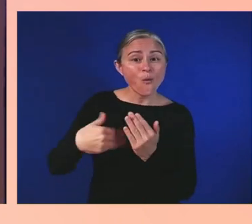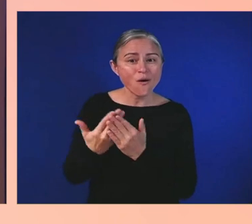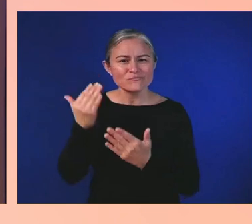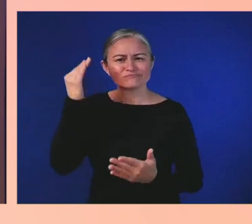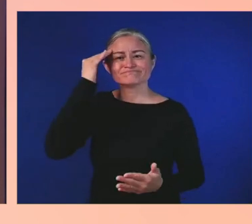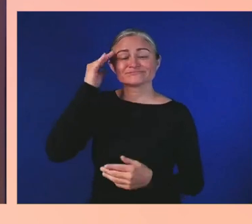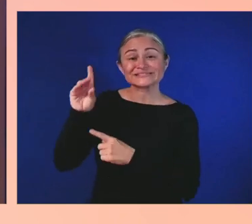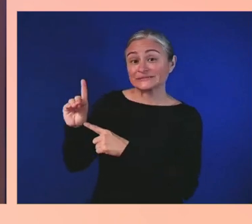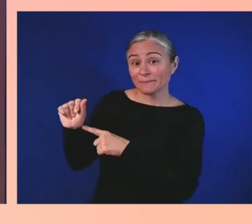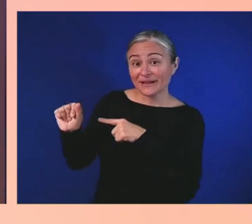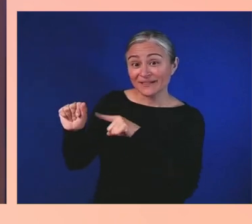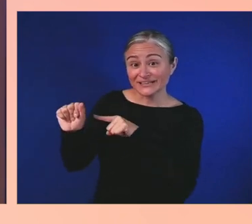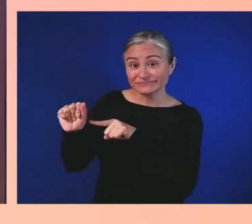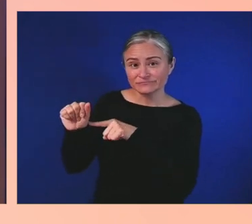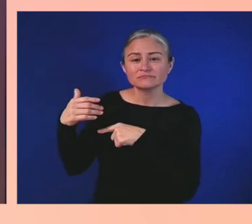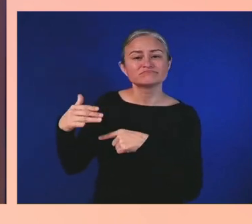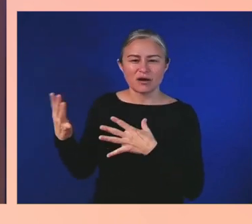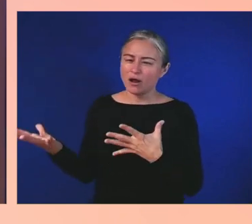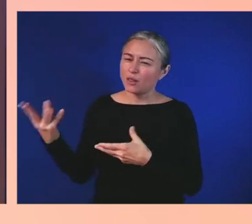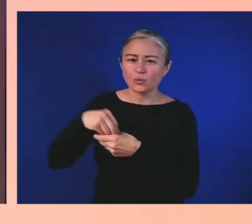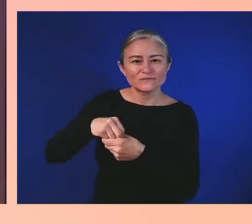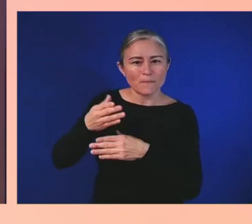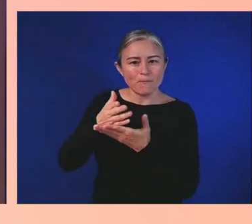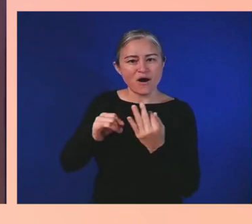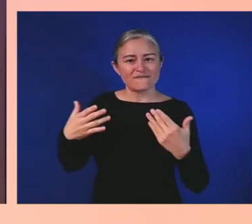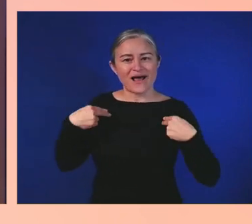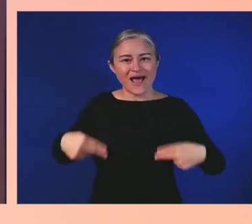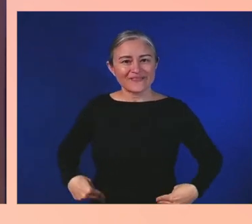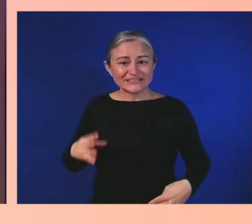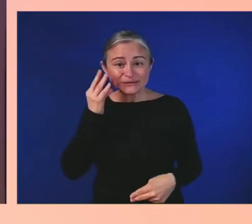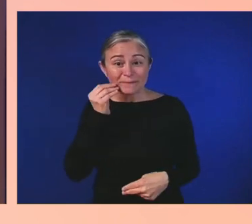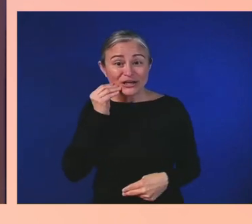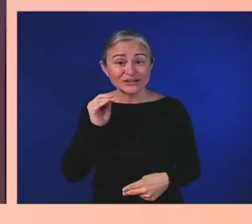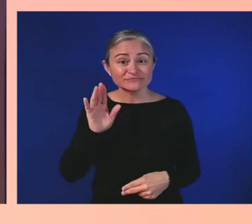and it will impact most at some point in your lifetime,